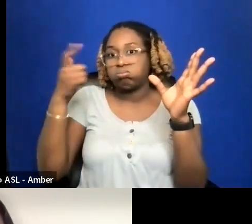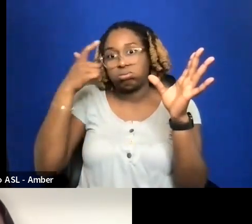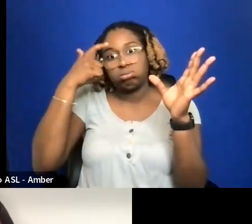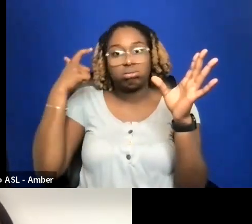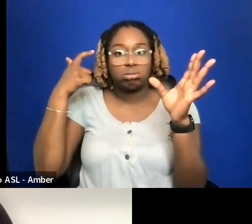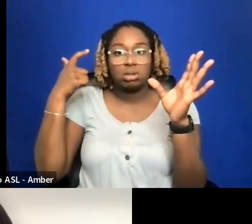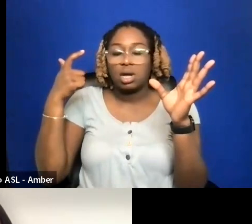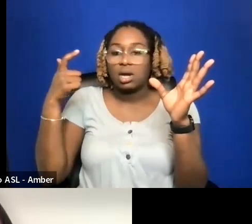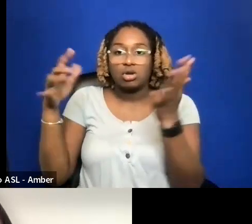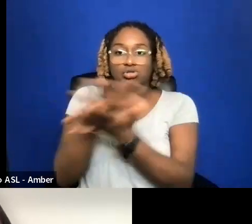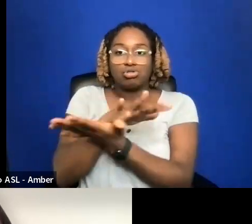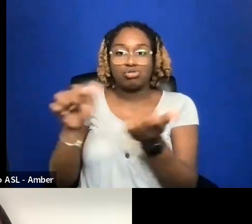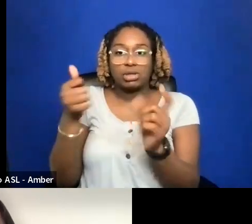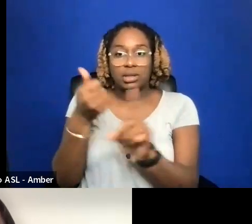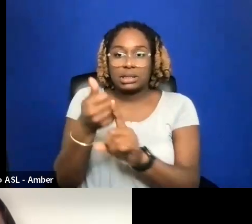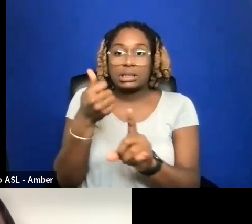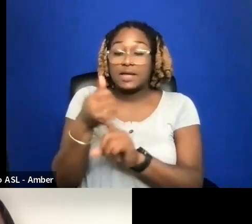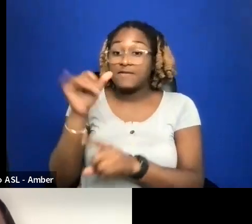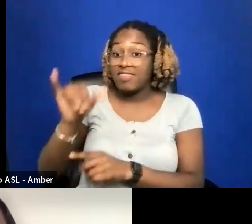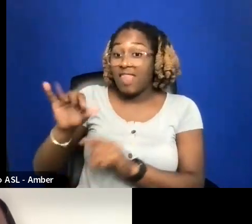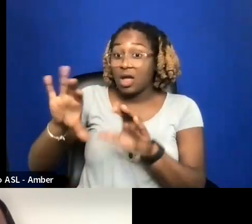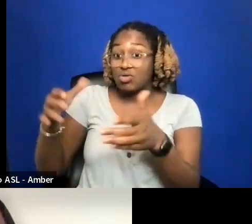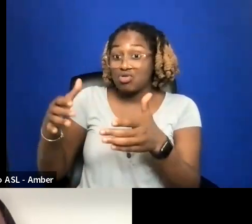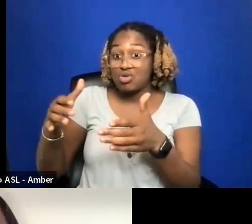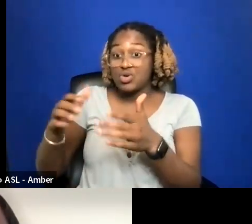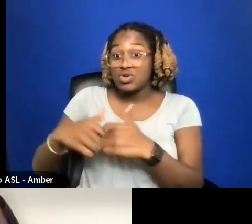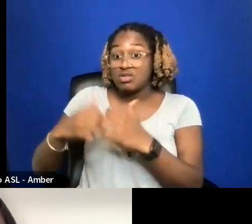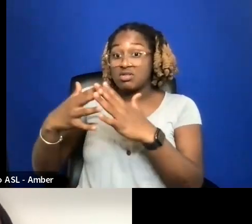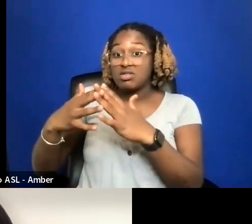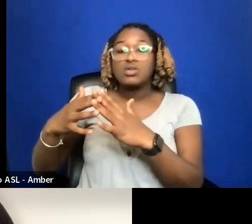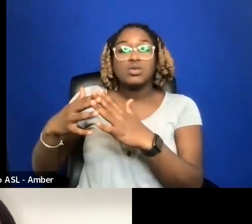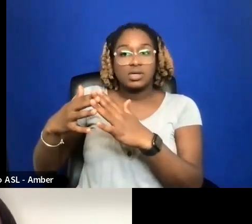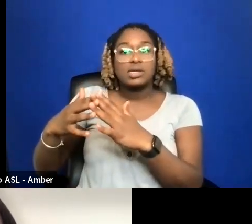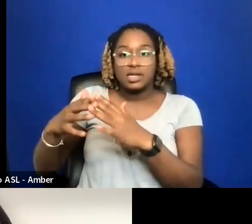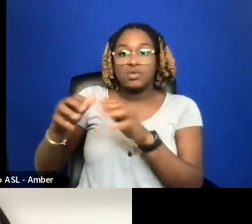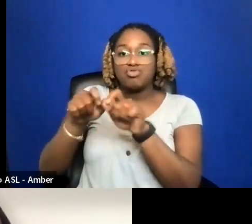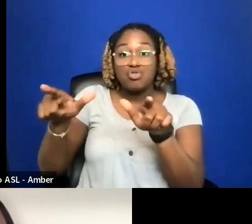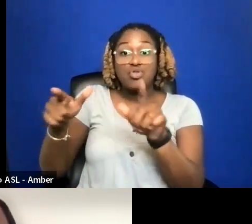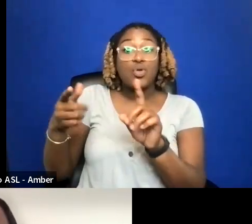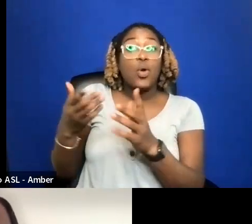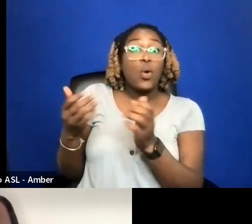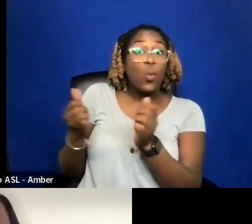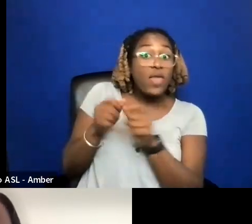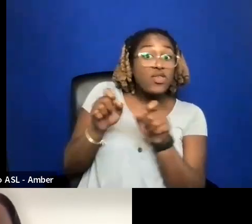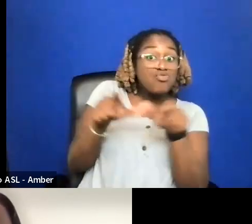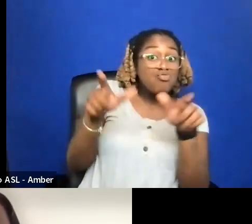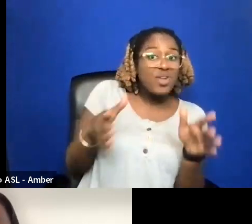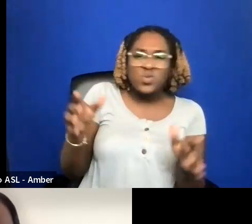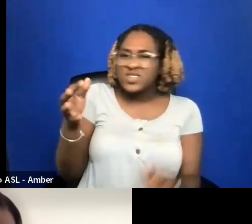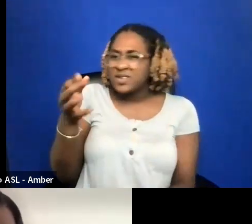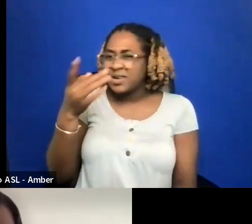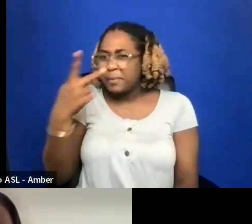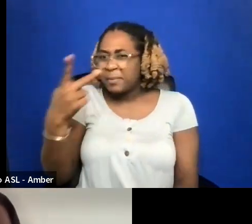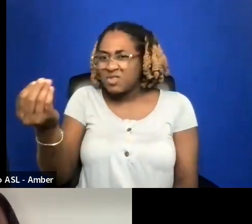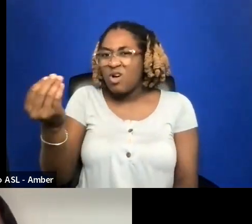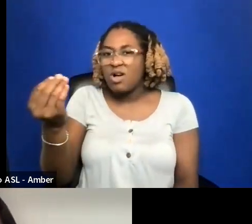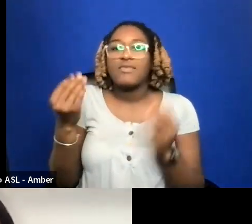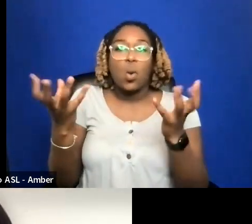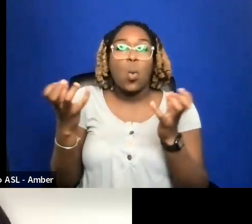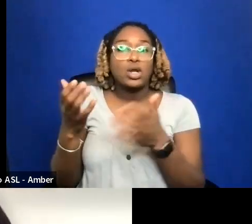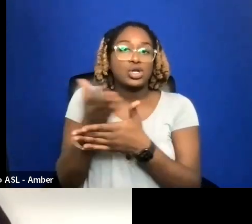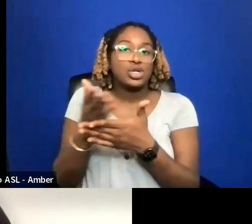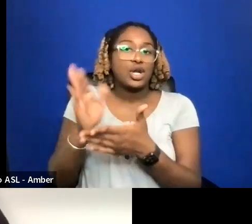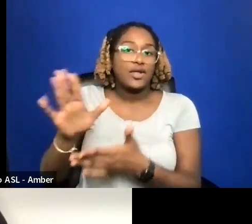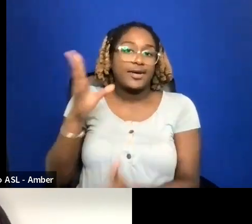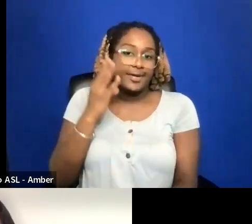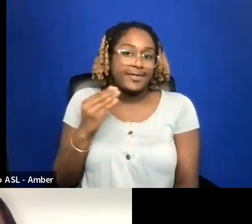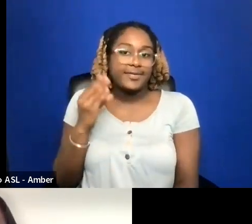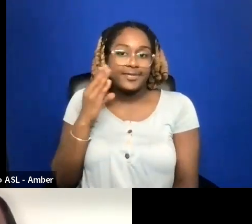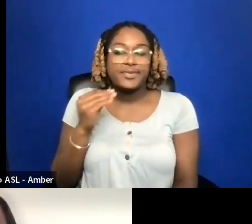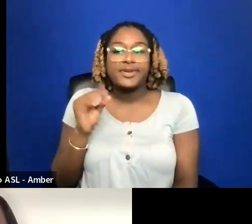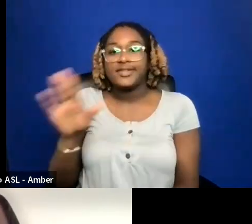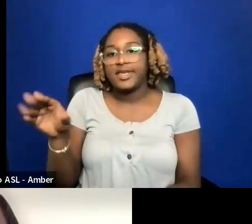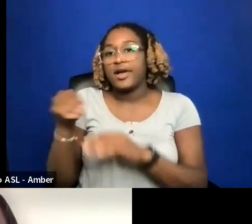SO THIS GROUP WAS CREATED FROM PEOPLE WHO WERE PISSED OFF AND WANTED TO SHARE THEIR ADVICE. IT'S A